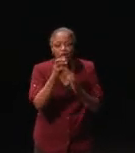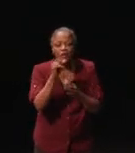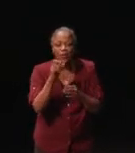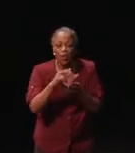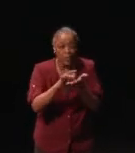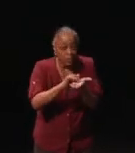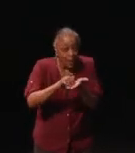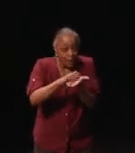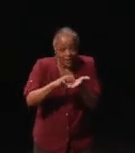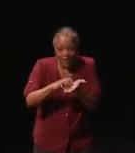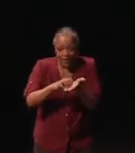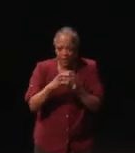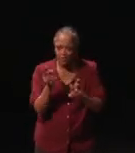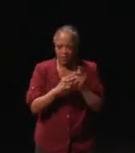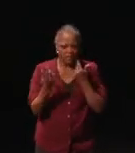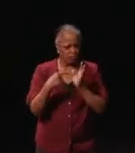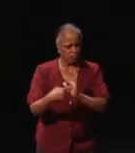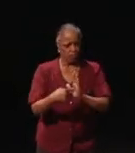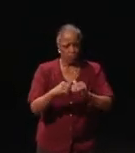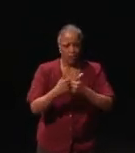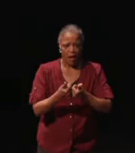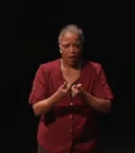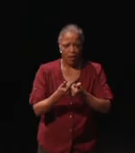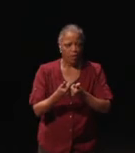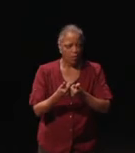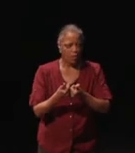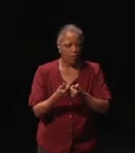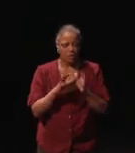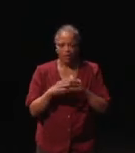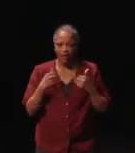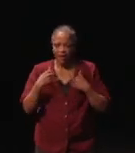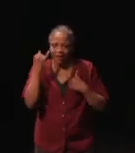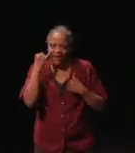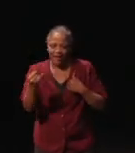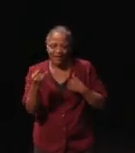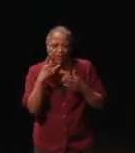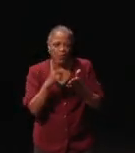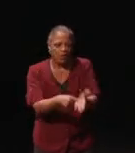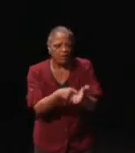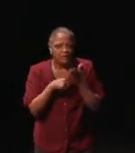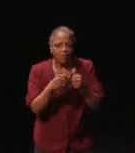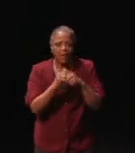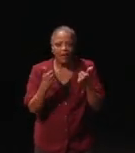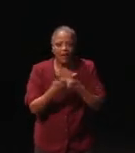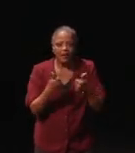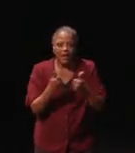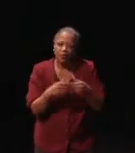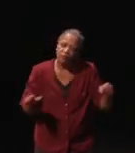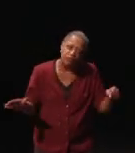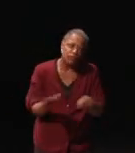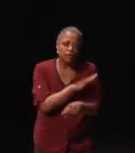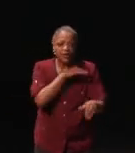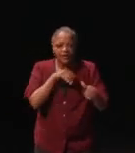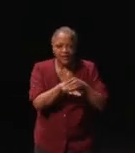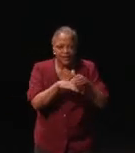And we've had people demonstrate this before. So, I had an idea of what it would take to make a game fully accessible to an extreme